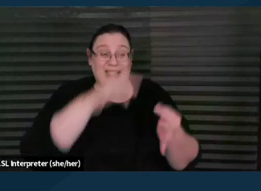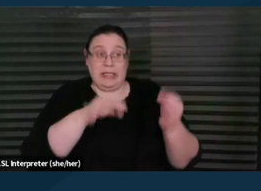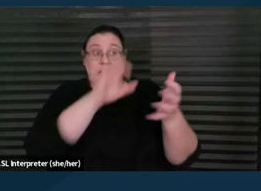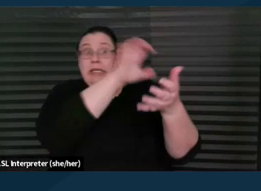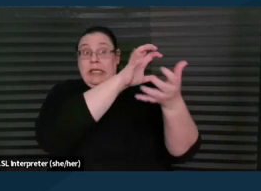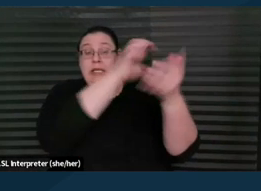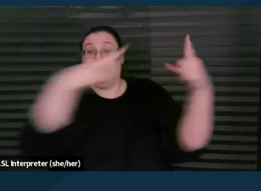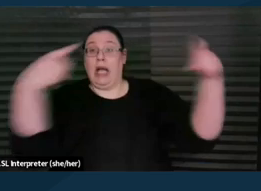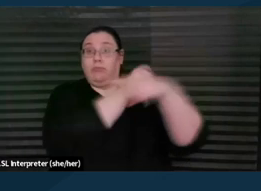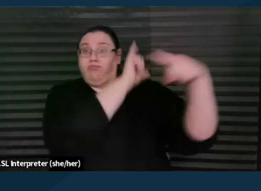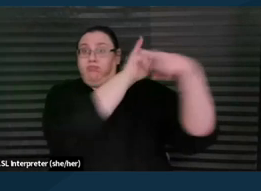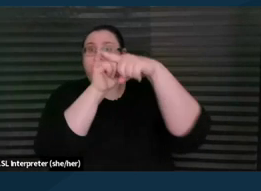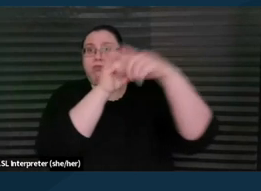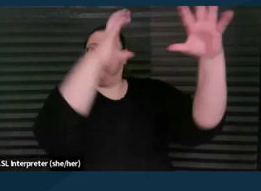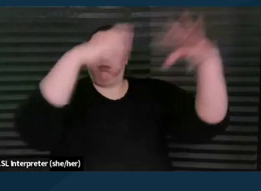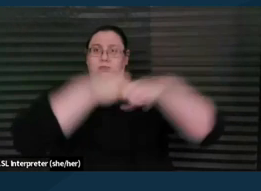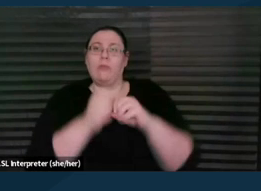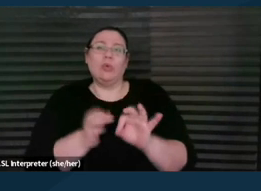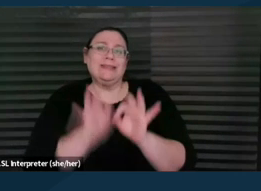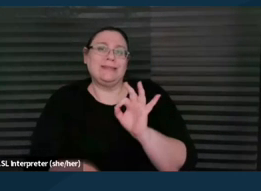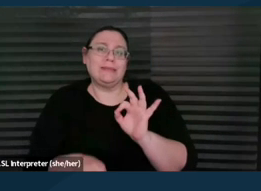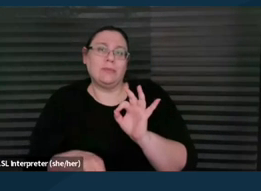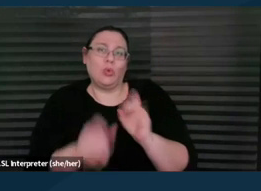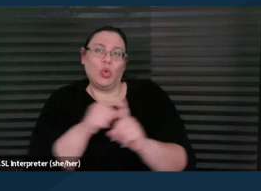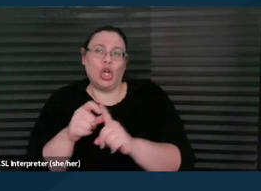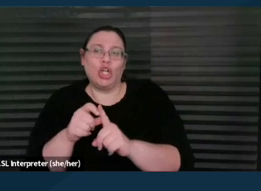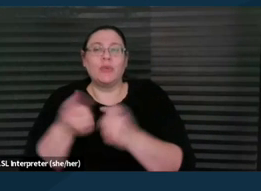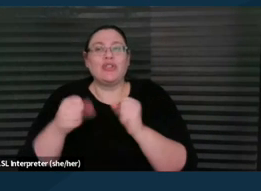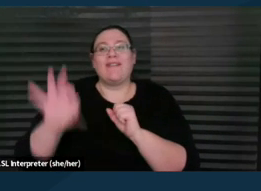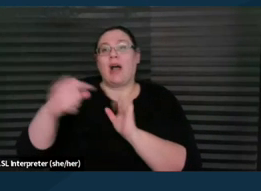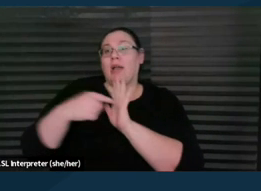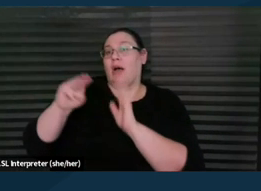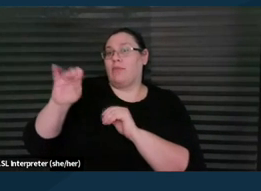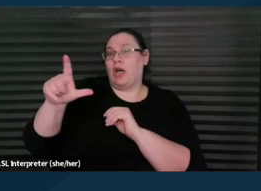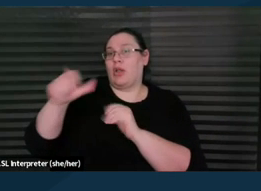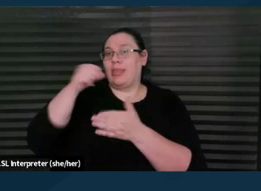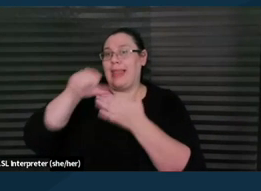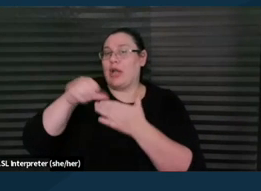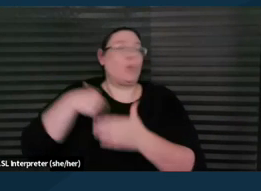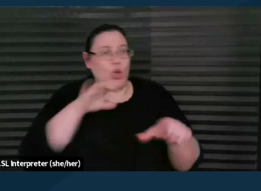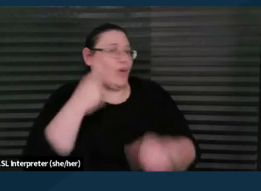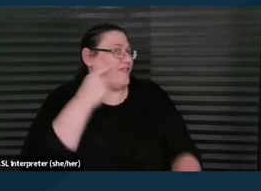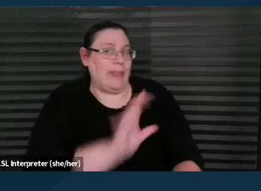What we try to do is find a model letter, right? Not that we're doing it ourselves for them, but there are times, you know,